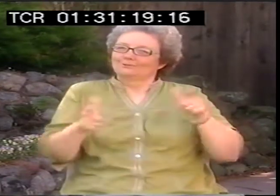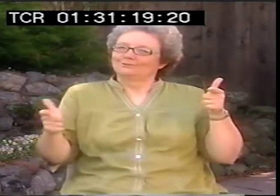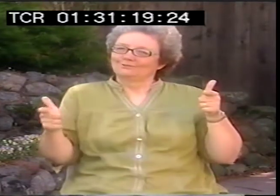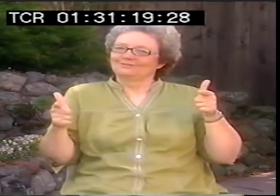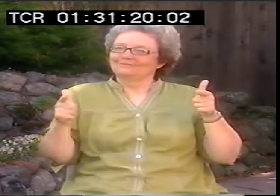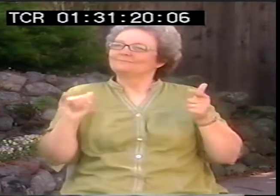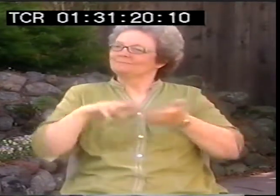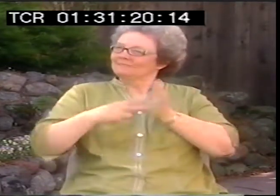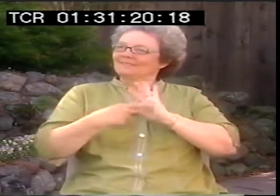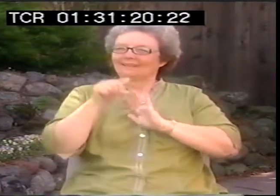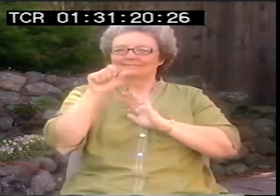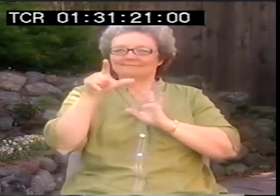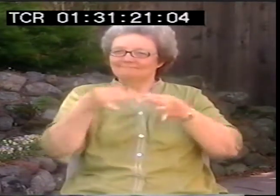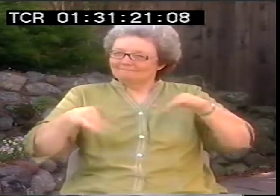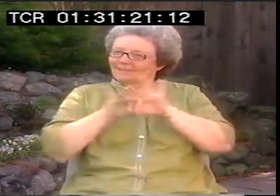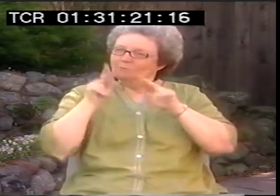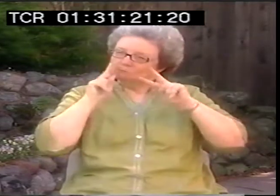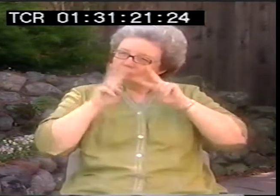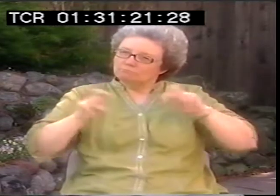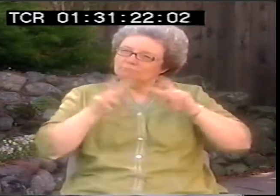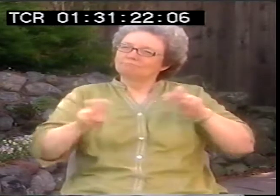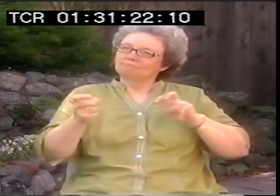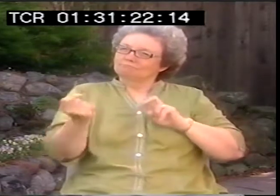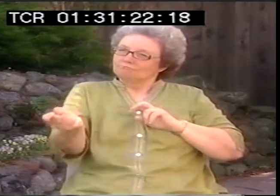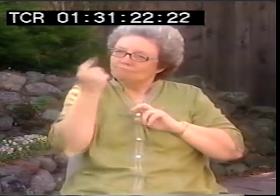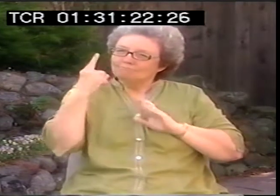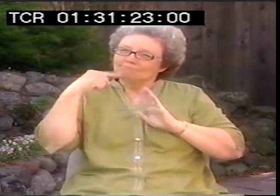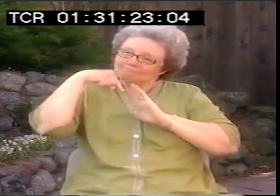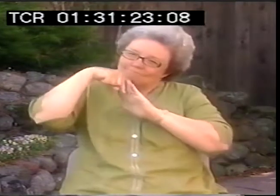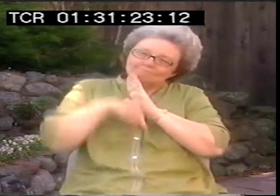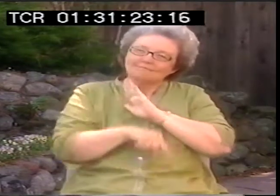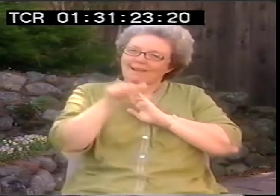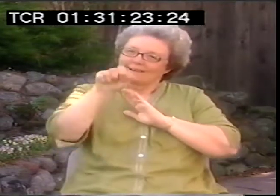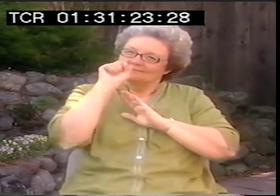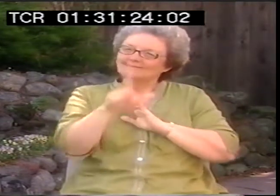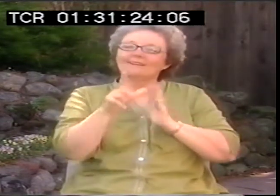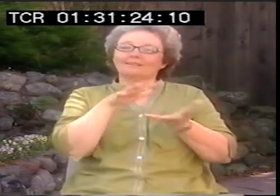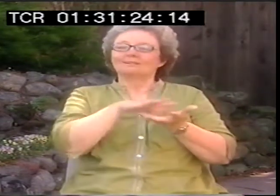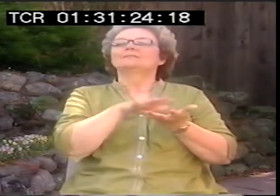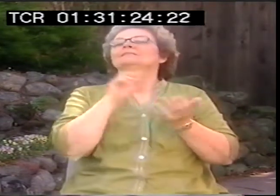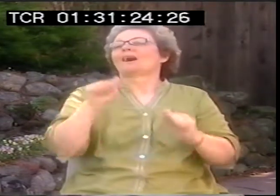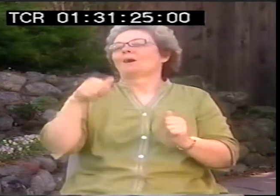into the constructs of their language and explore them. Because the more you do that, if you explore the richness